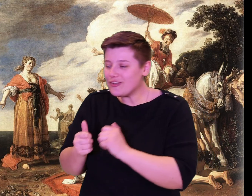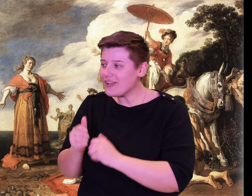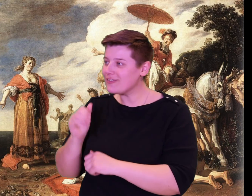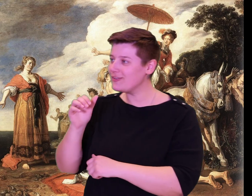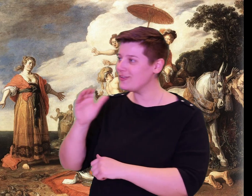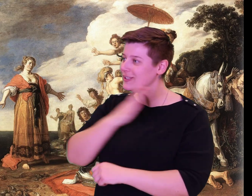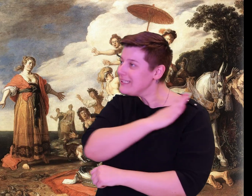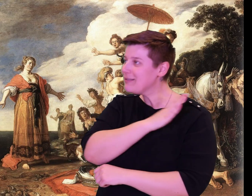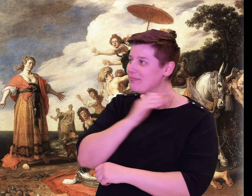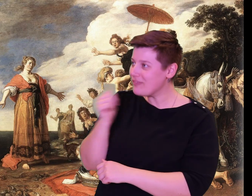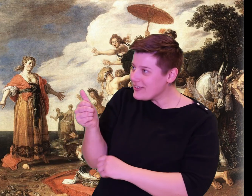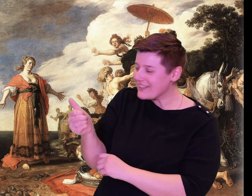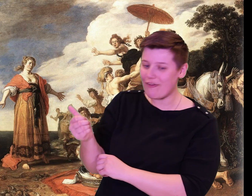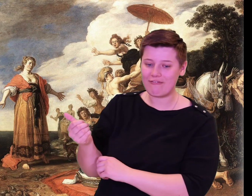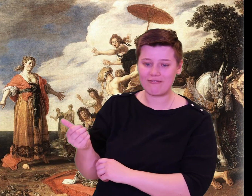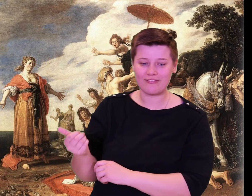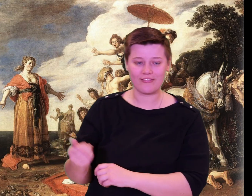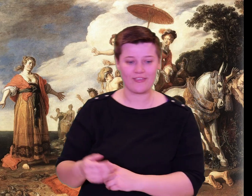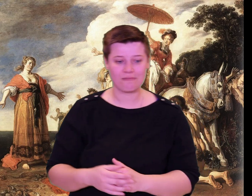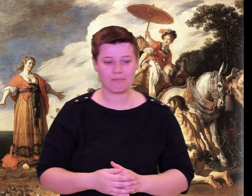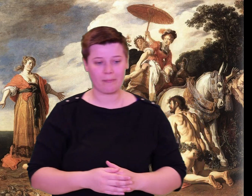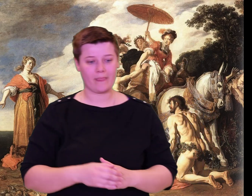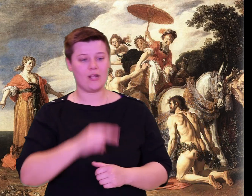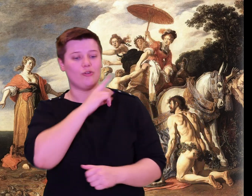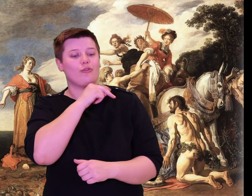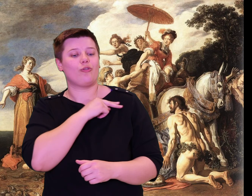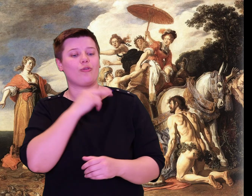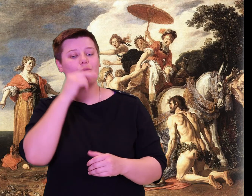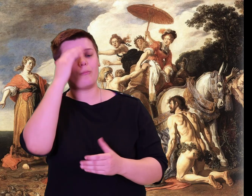and called Odysseus.